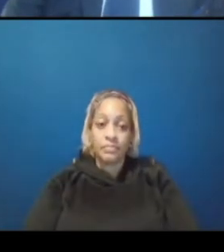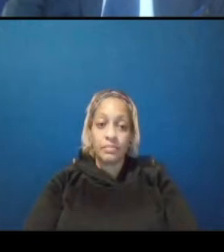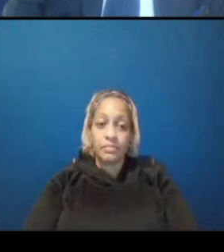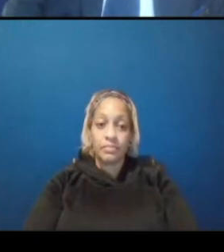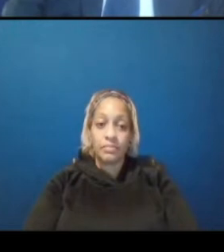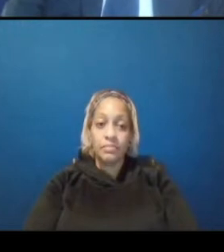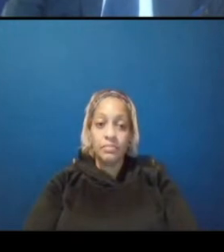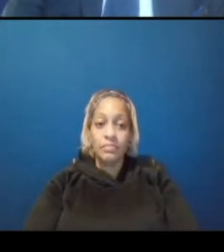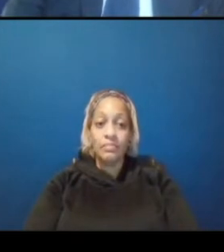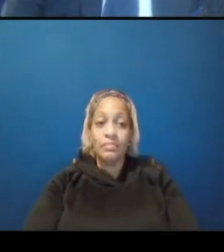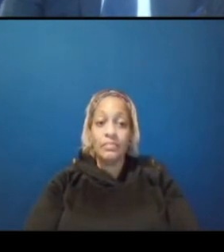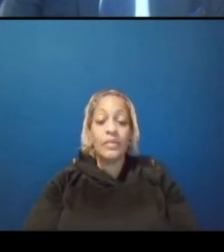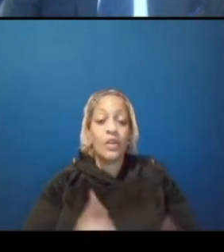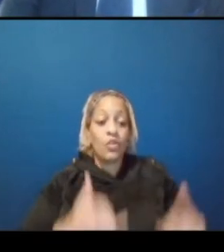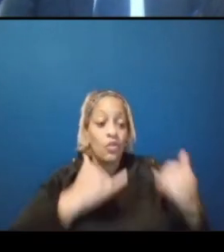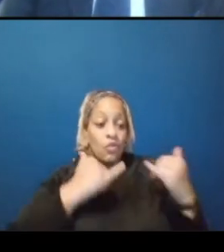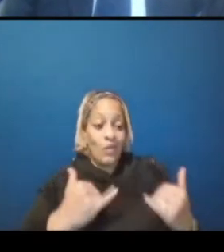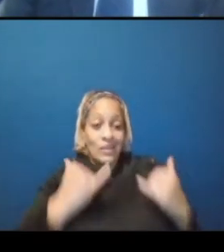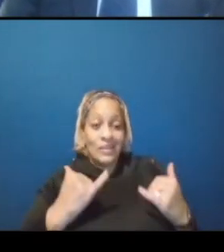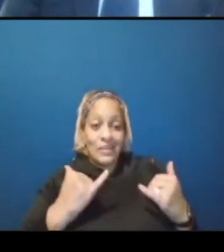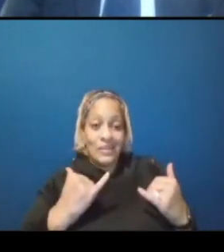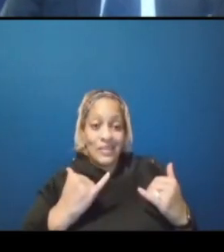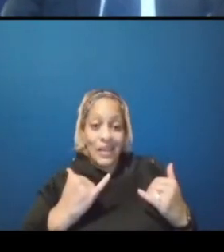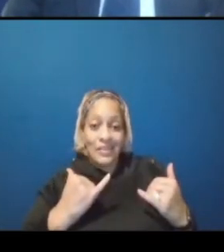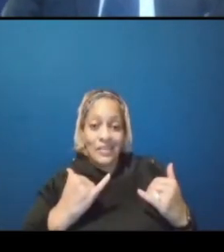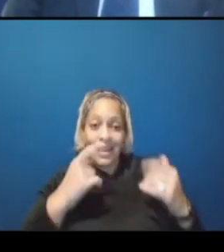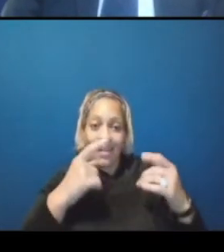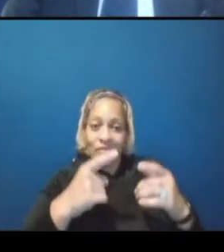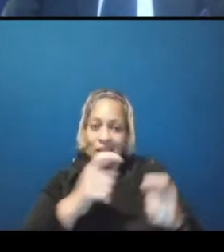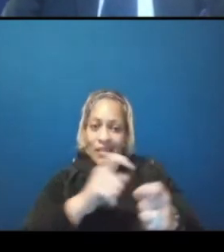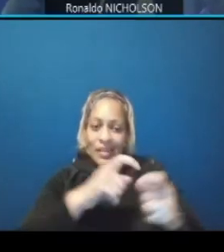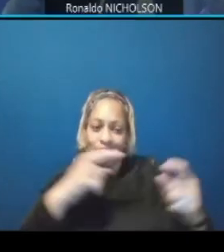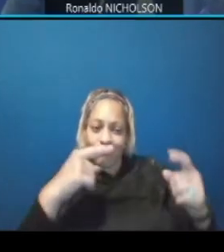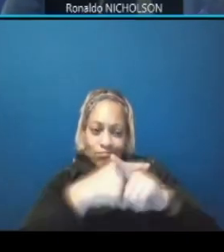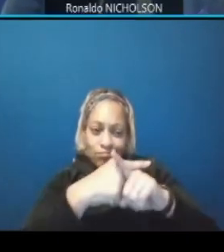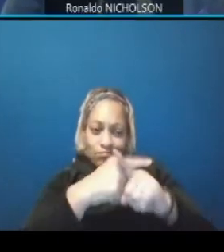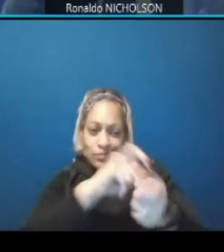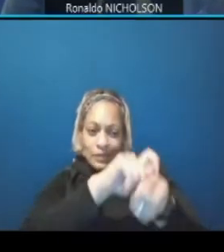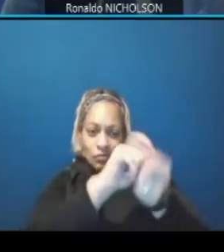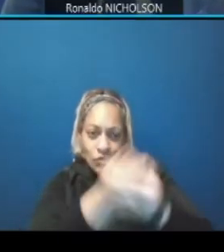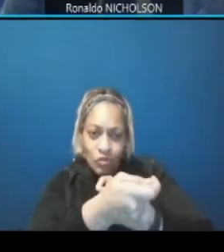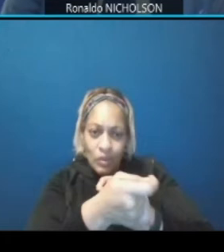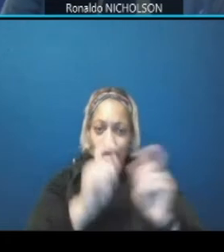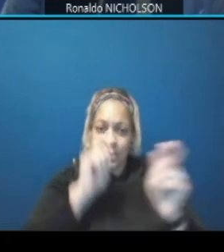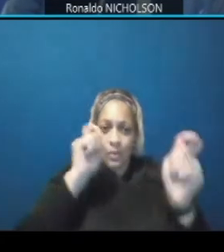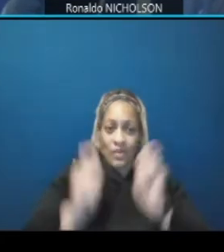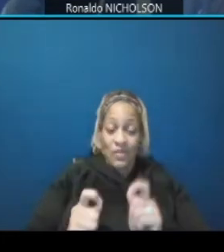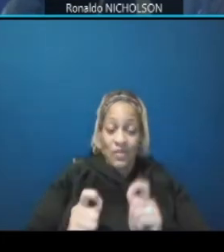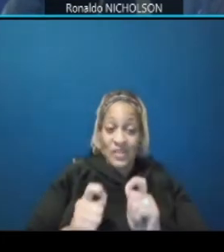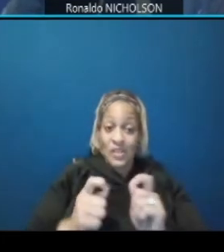the existing interchange has four movements these movements